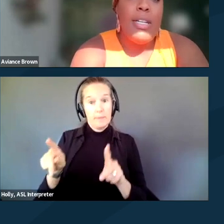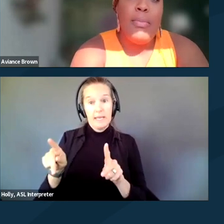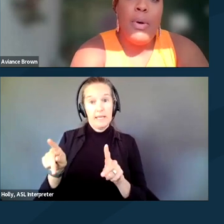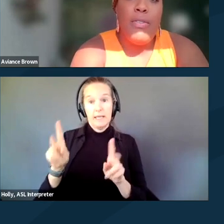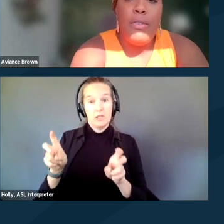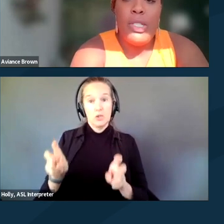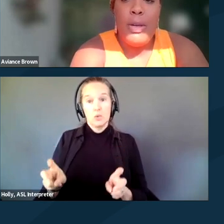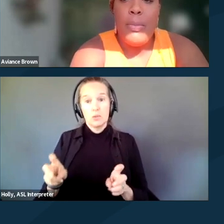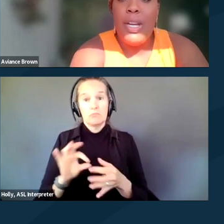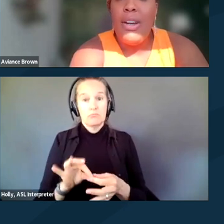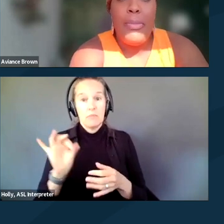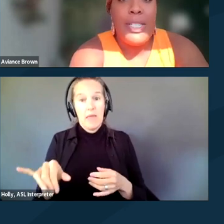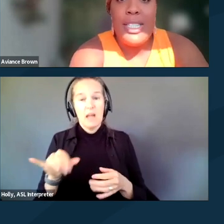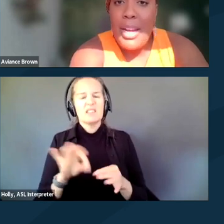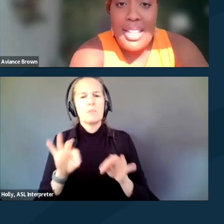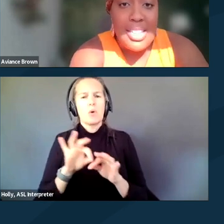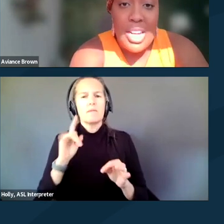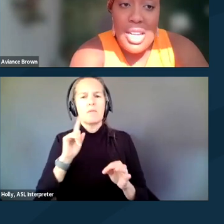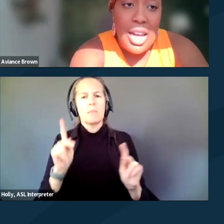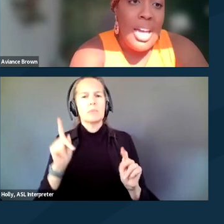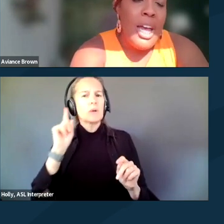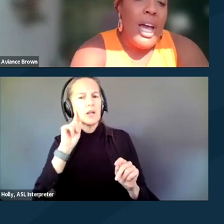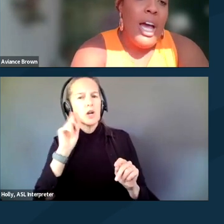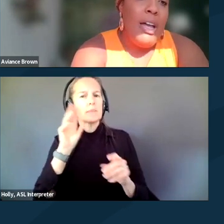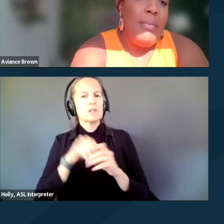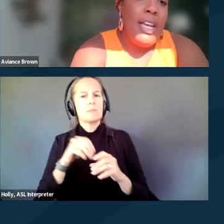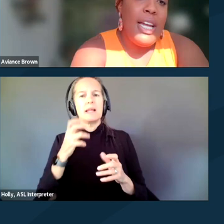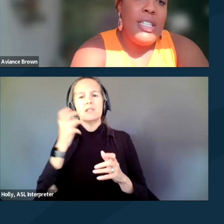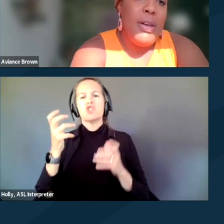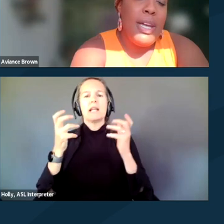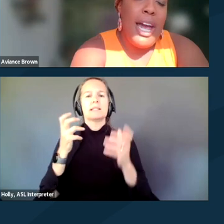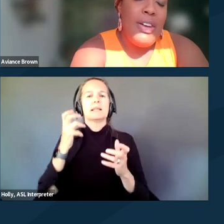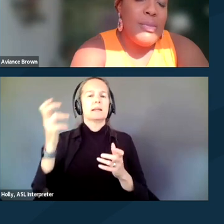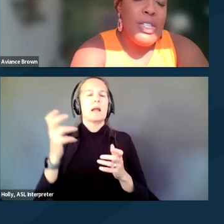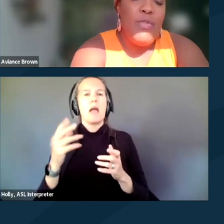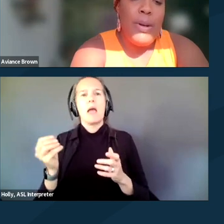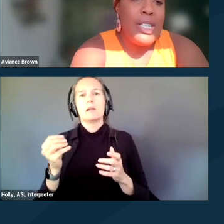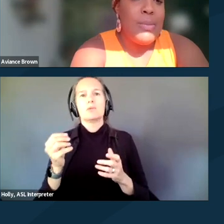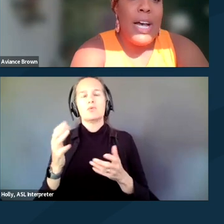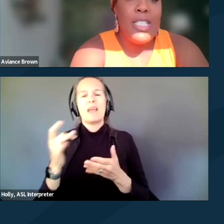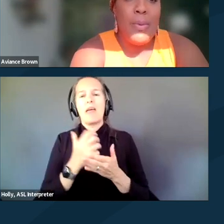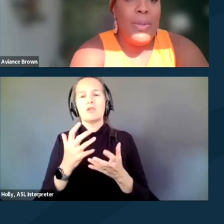But it's important for folks to be able to hear and participate in chanting and to be able to gather as much information as possible.